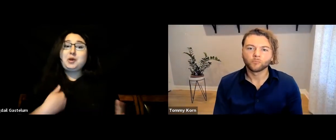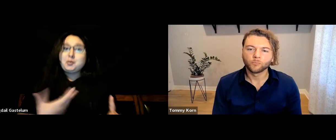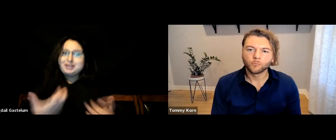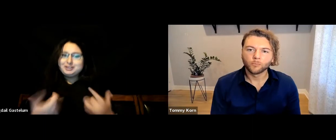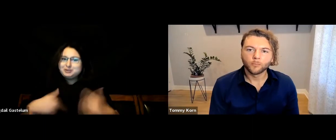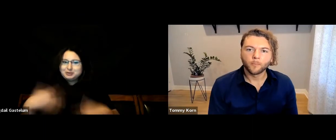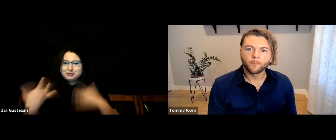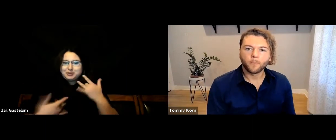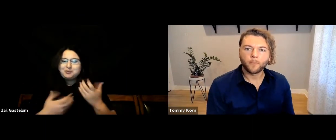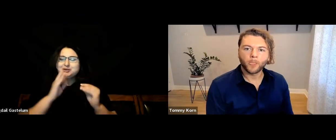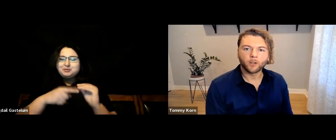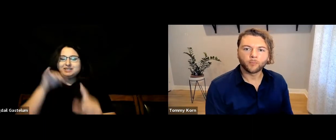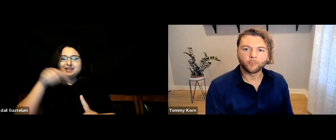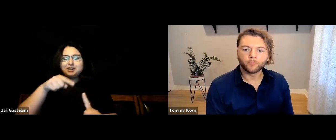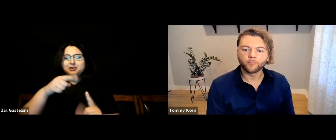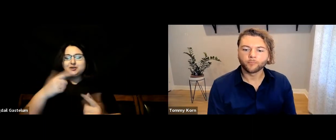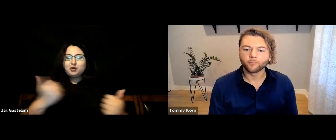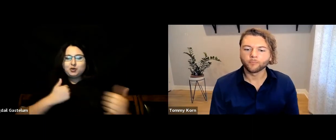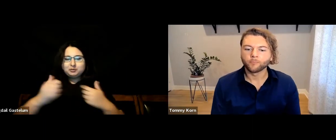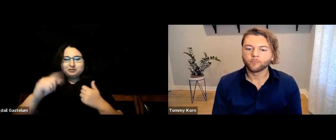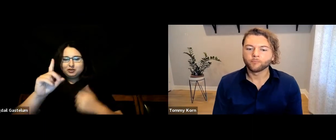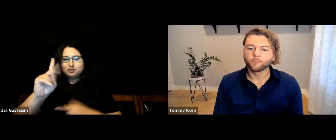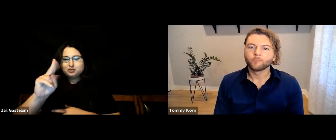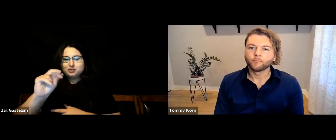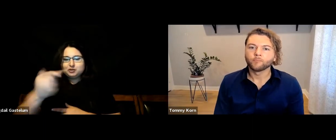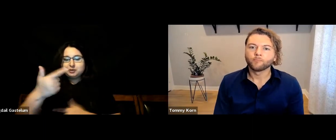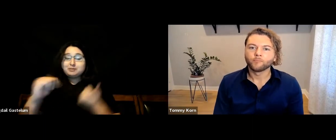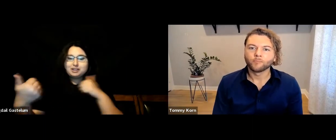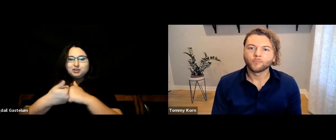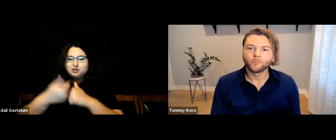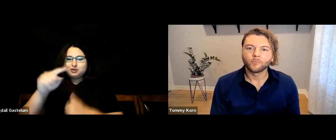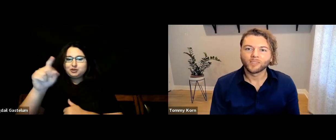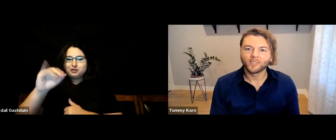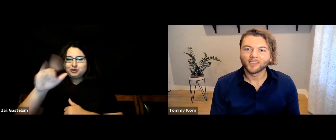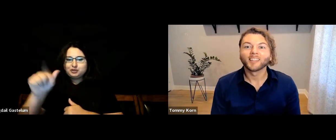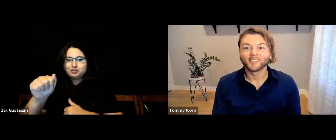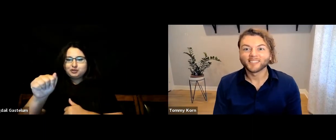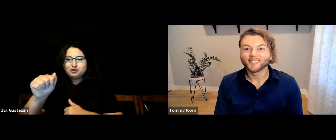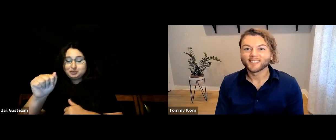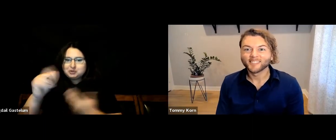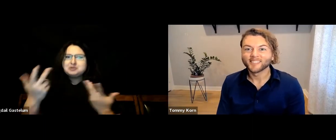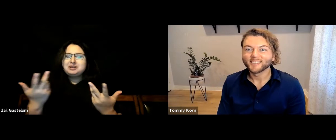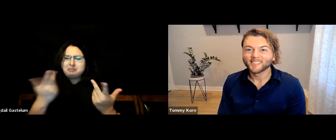[Bigdail] I’m really excited to discuss the movie Godzilla vs. Kong.